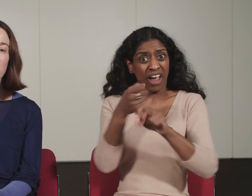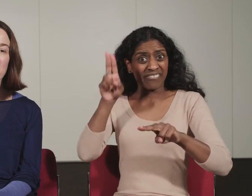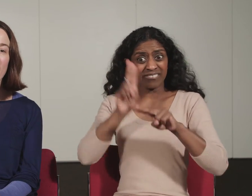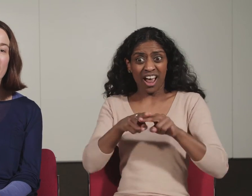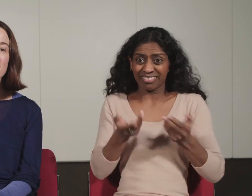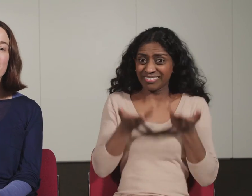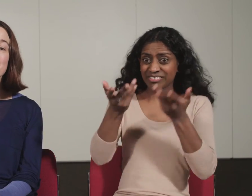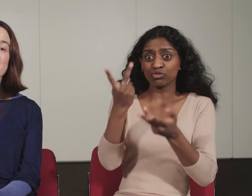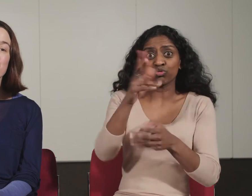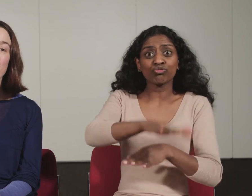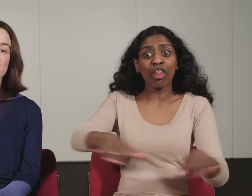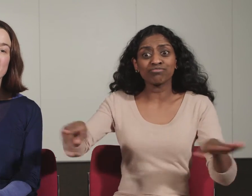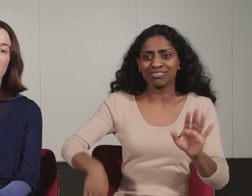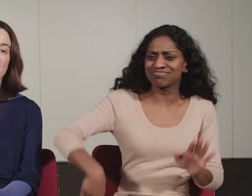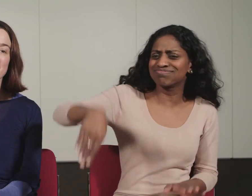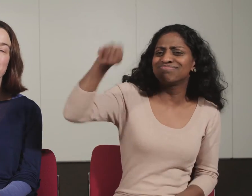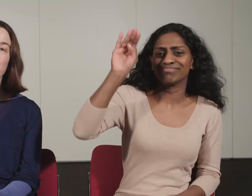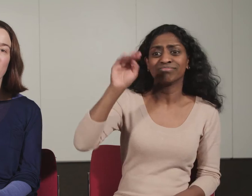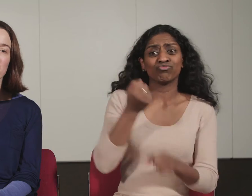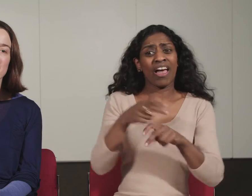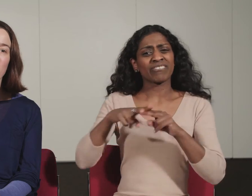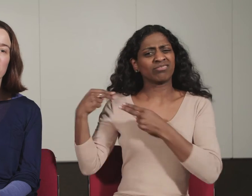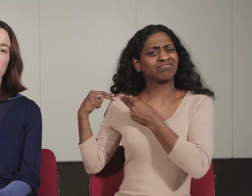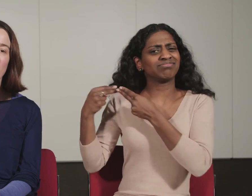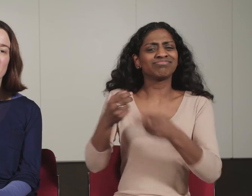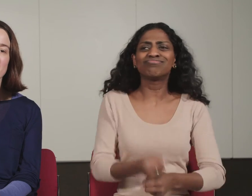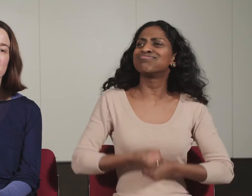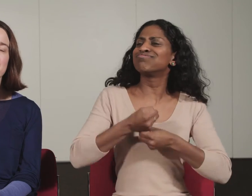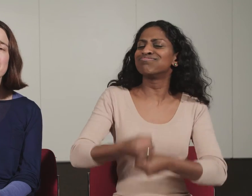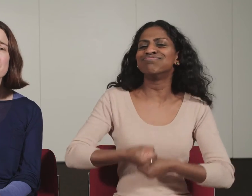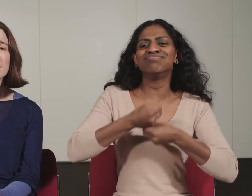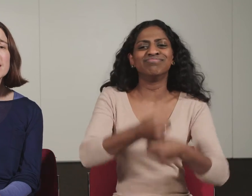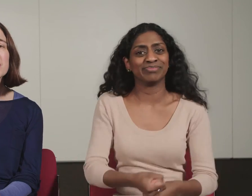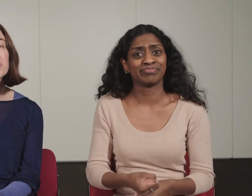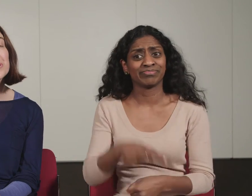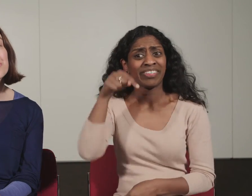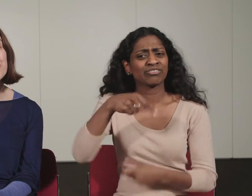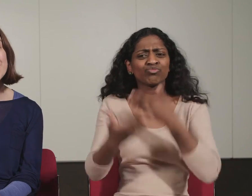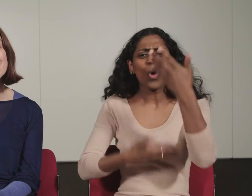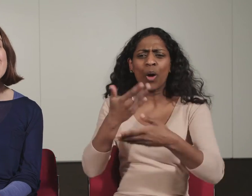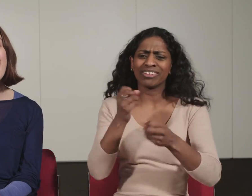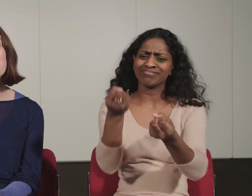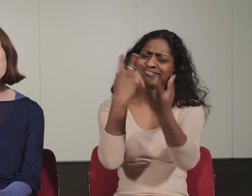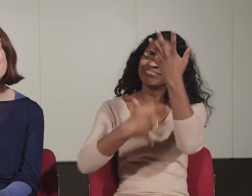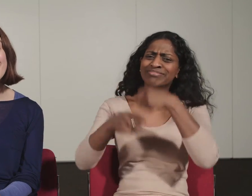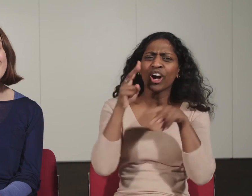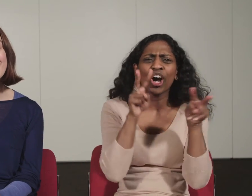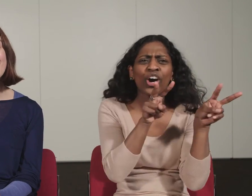Grandpa who still travels the land and follows the old ways. It’s a story of grit and magic,